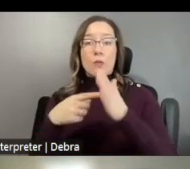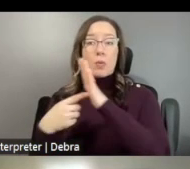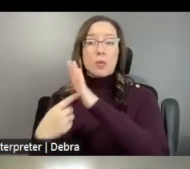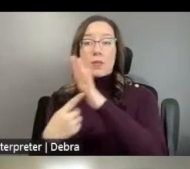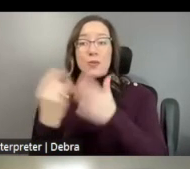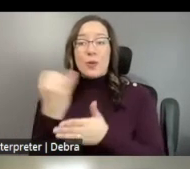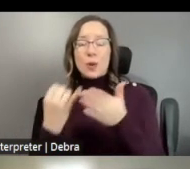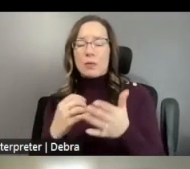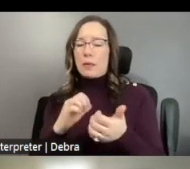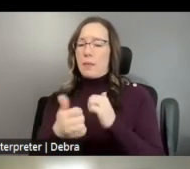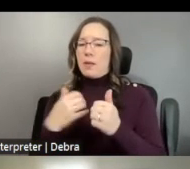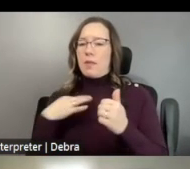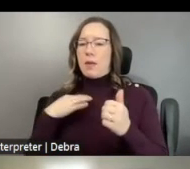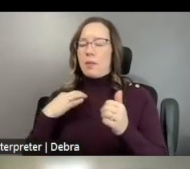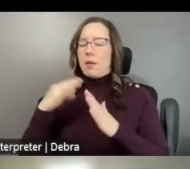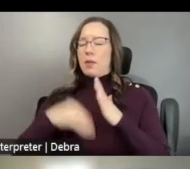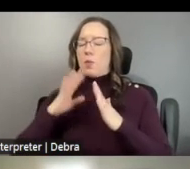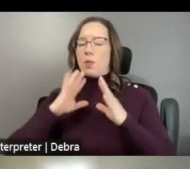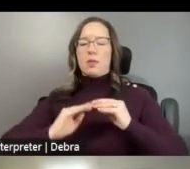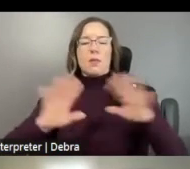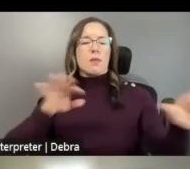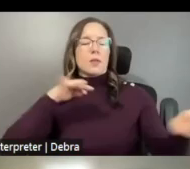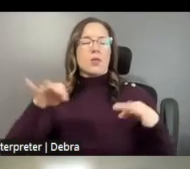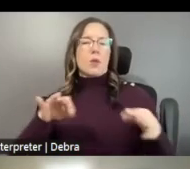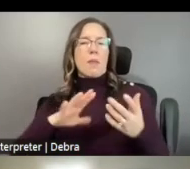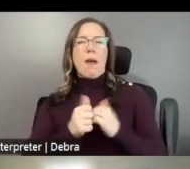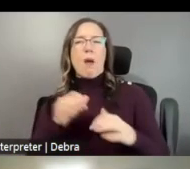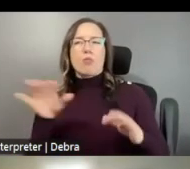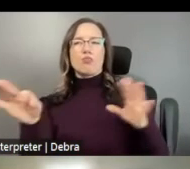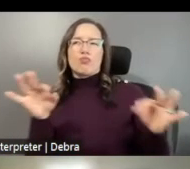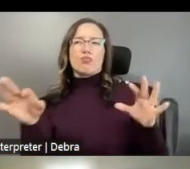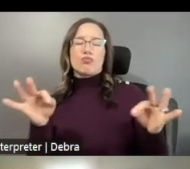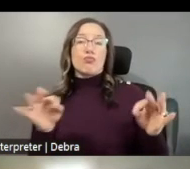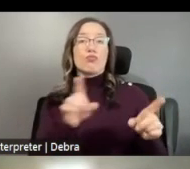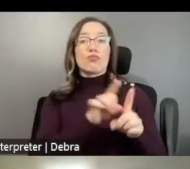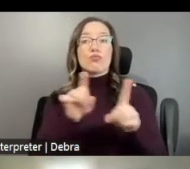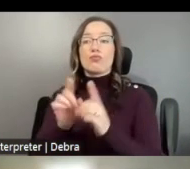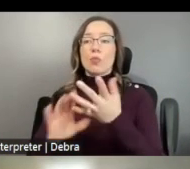APPLICATION WILL CLEARLY DESCRIBE THE SELECTION PROCESS AS WELL AS THE CRITERIA USED INCLUDING